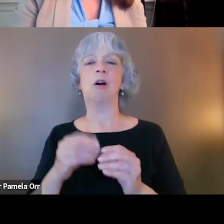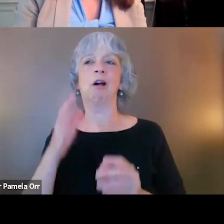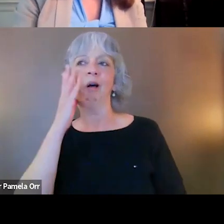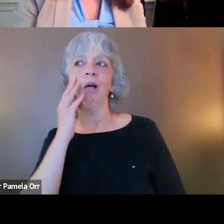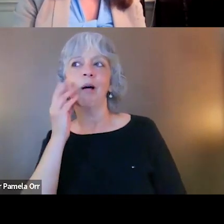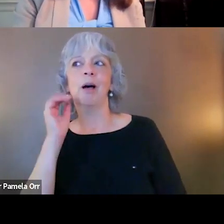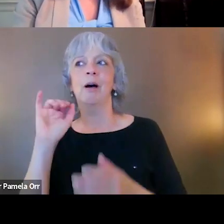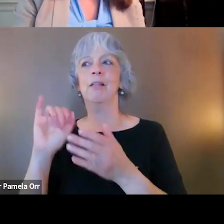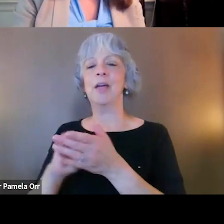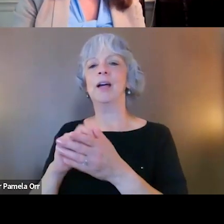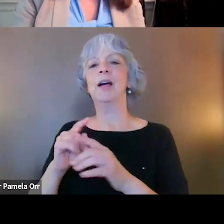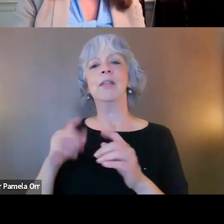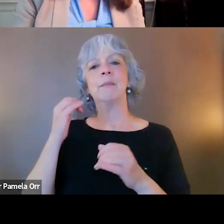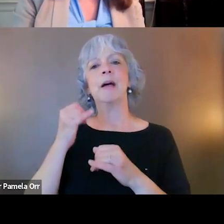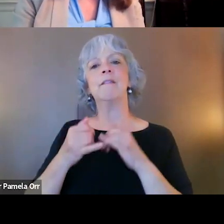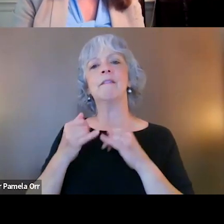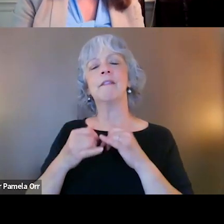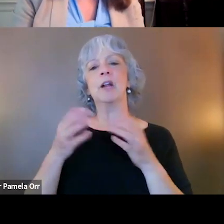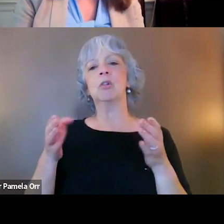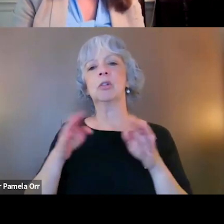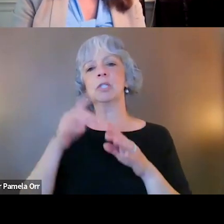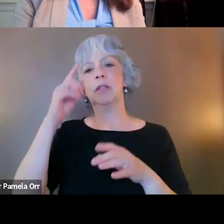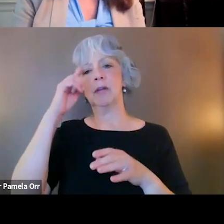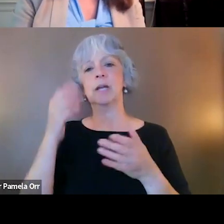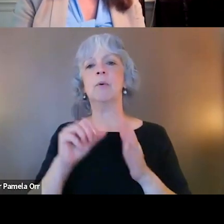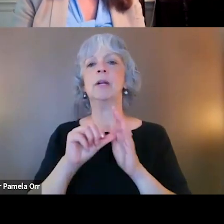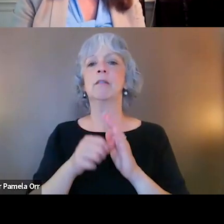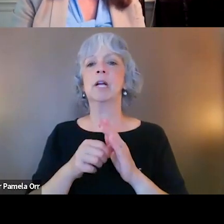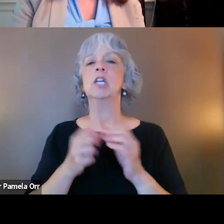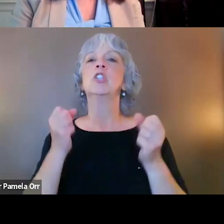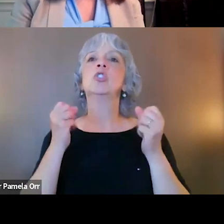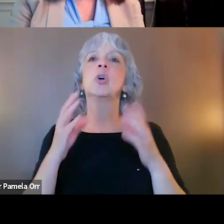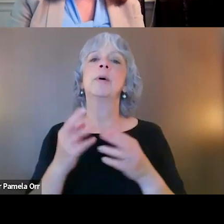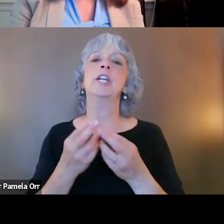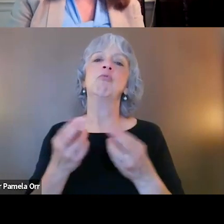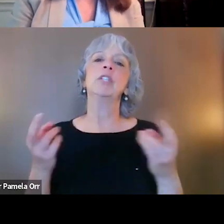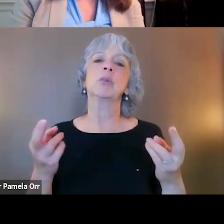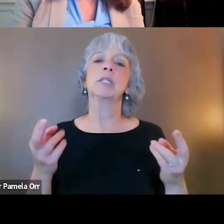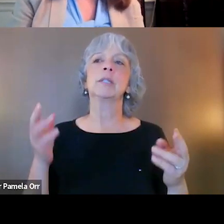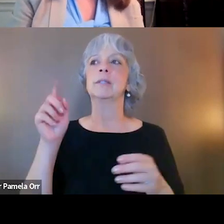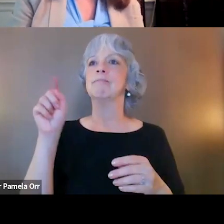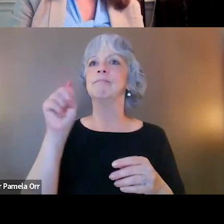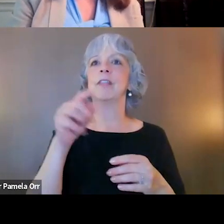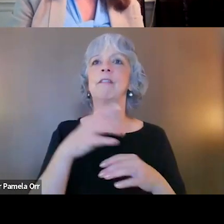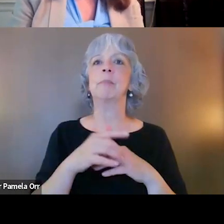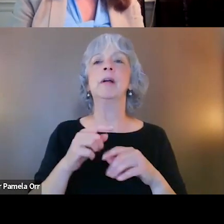I think just in final closing thoughts, I do wanna highlight that there are so many resources out there and so if you feel like you're alone in the wilderness